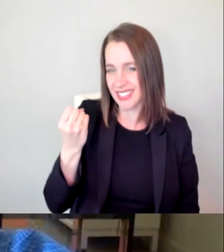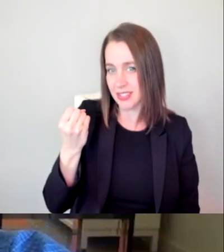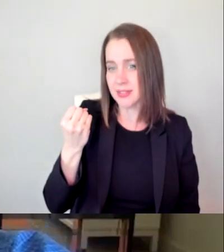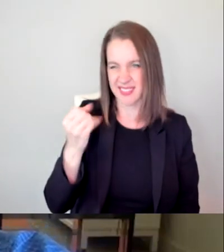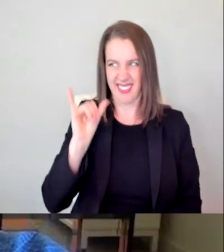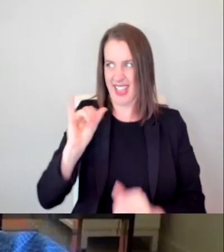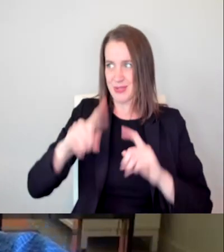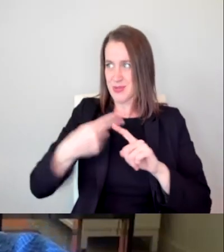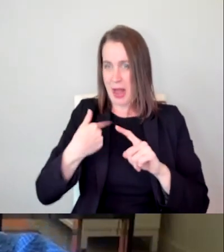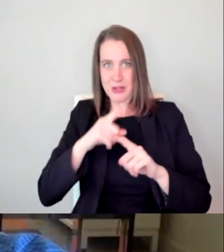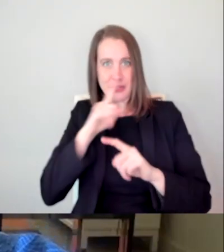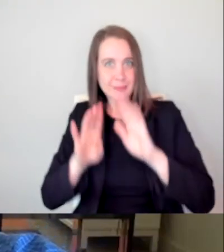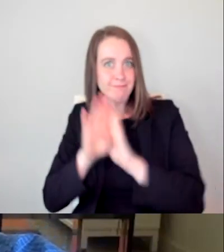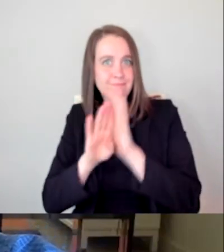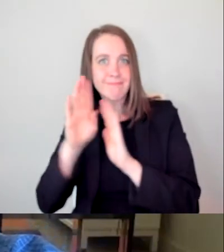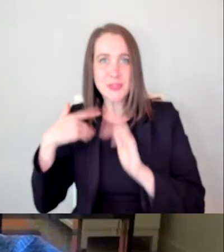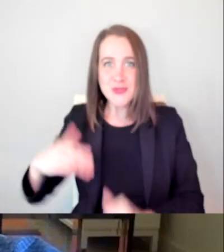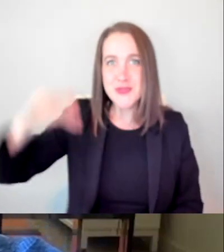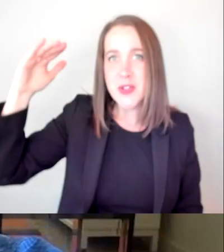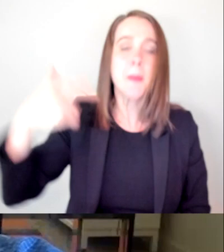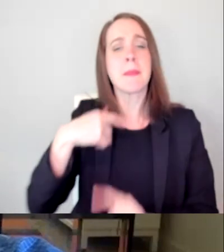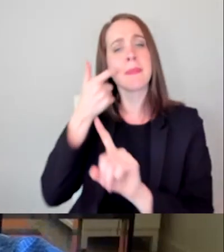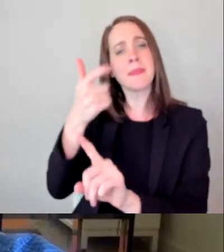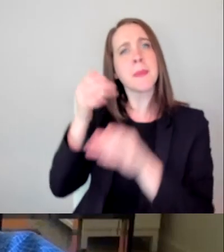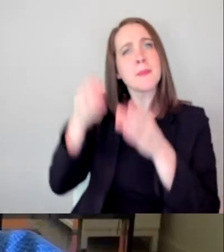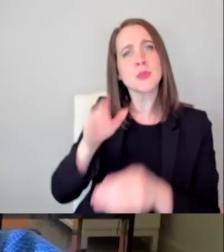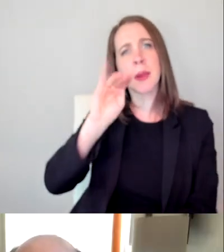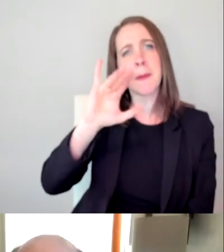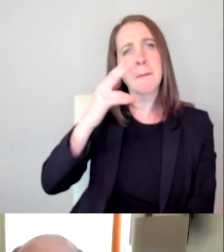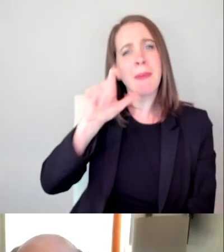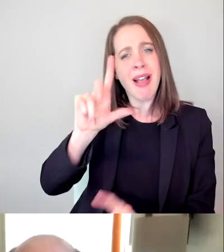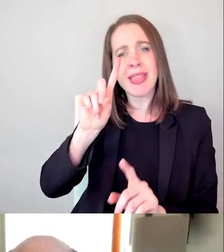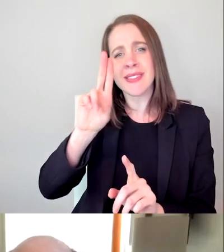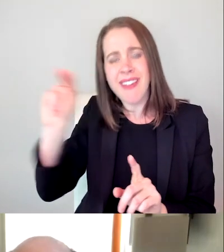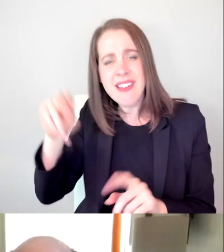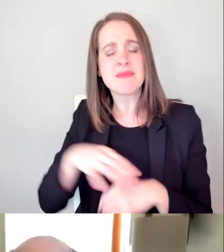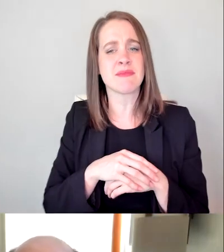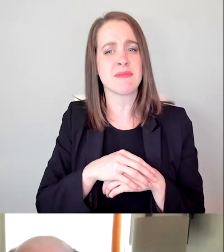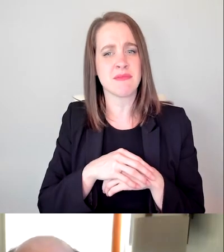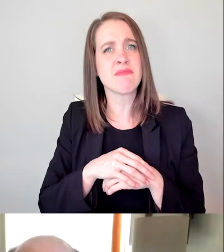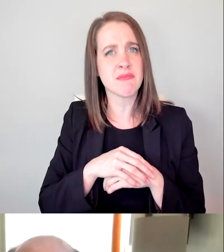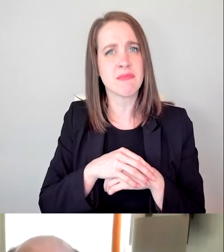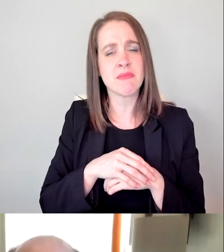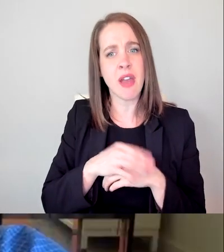and seeing somebody like Michael Dunn, who was a little person actor, or Billy Barty on screen. A lot of times it came with pathos.